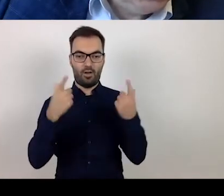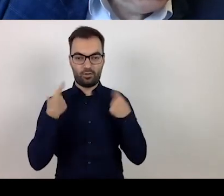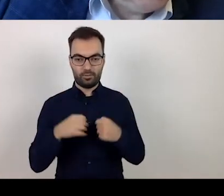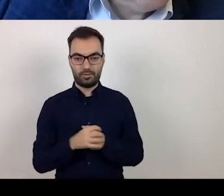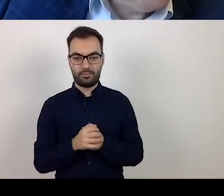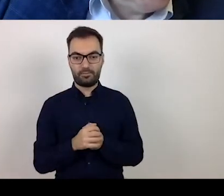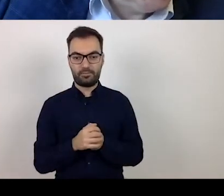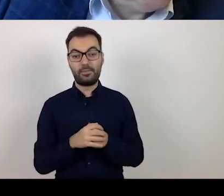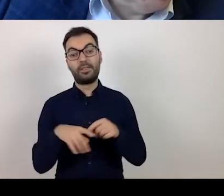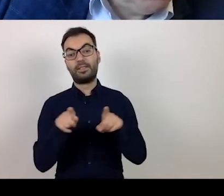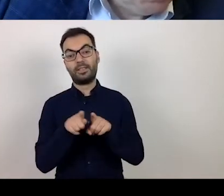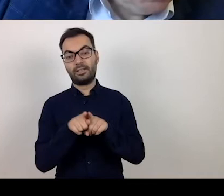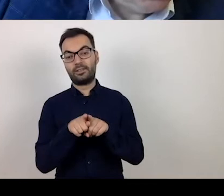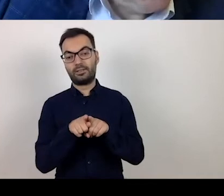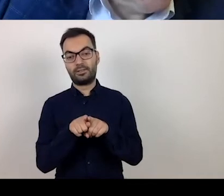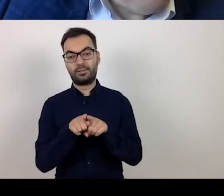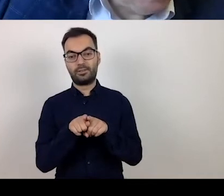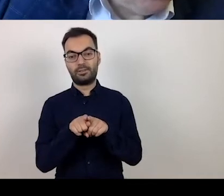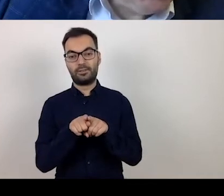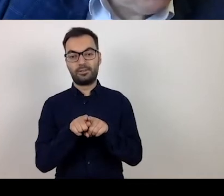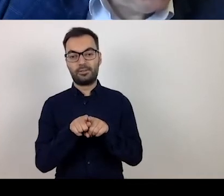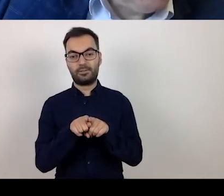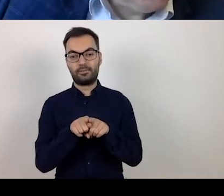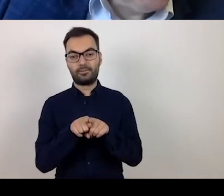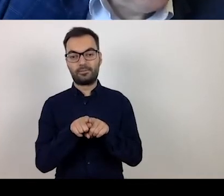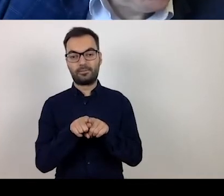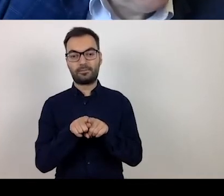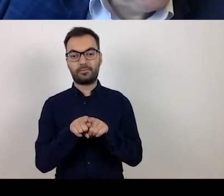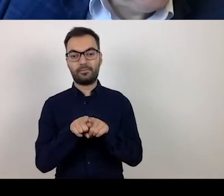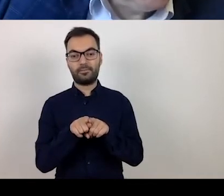However, you may deal with a place which is an institution,